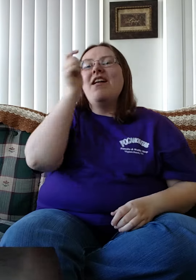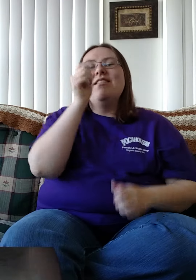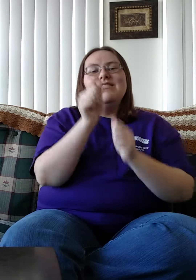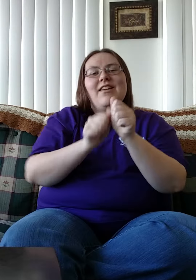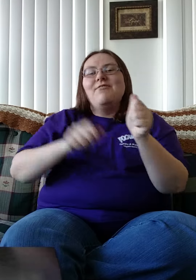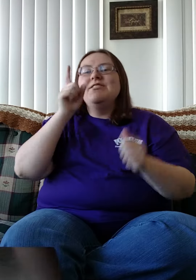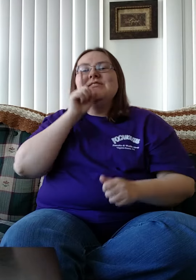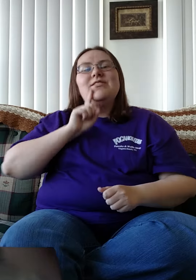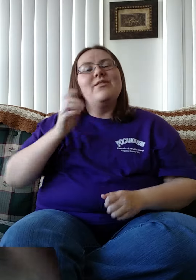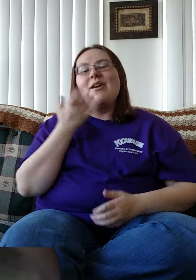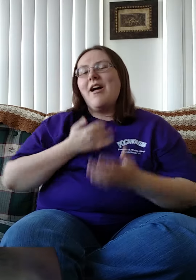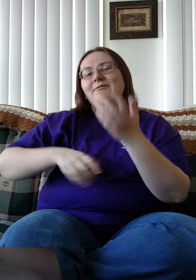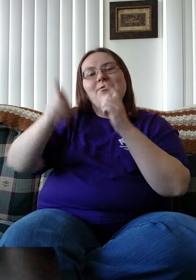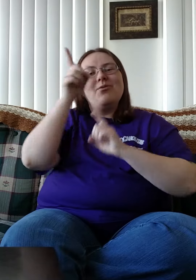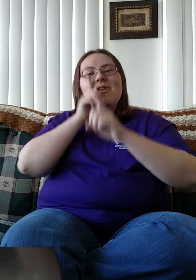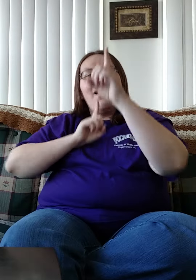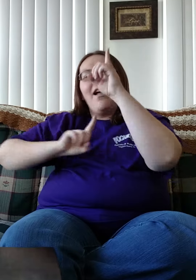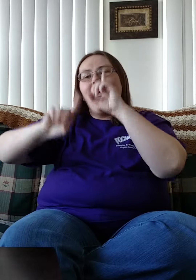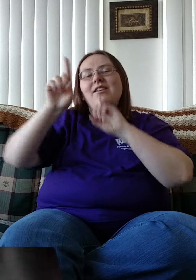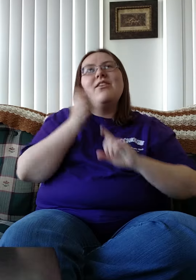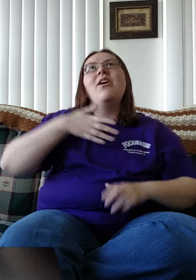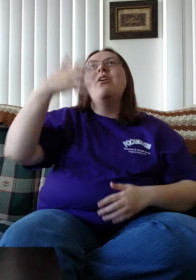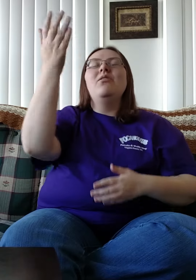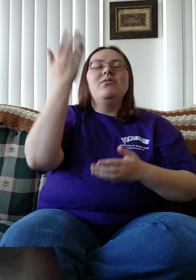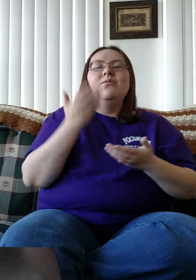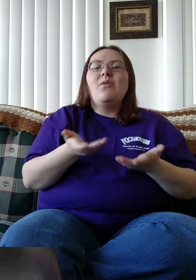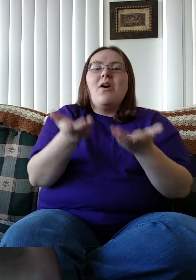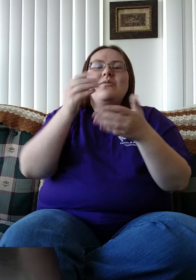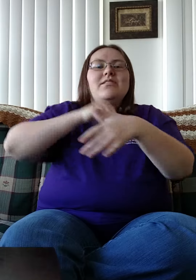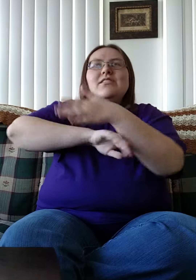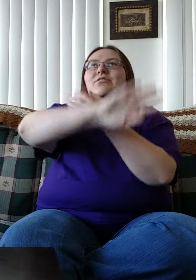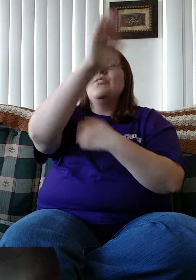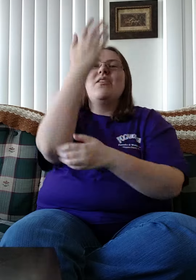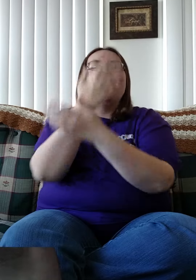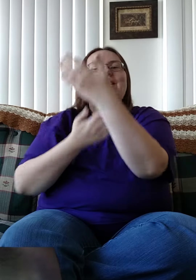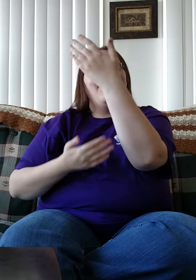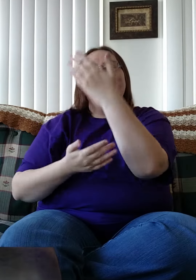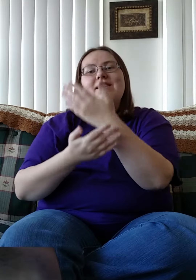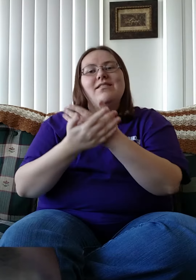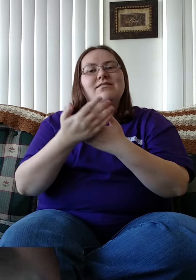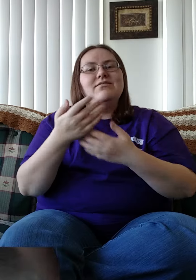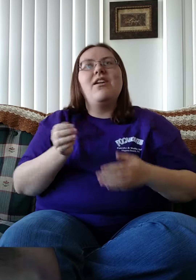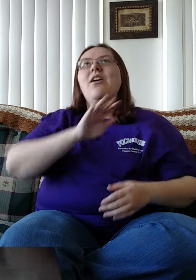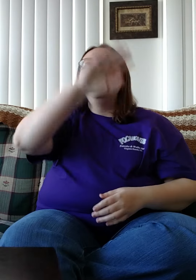And every tear I've cried You hold in Your hand